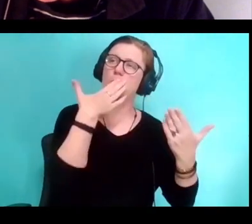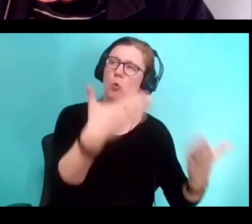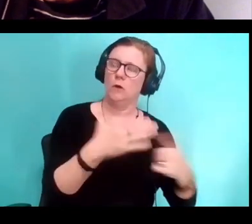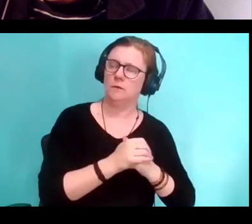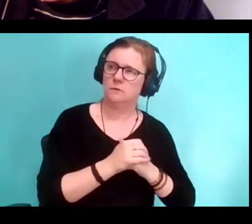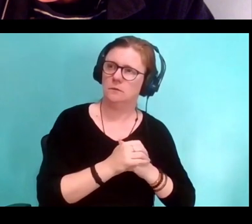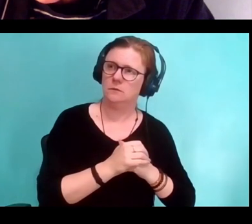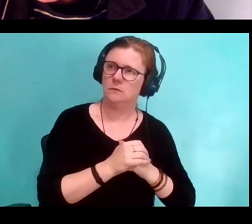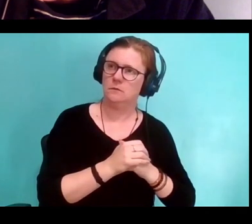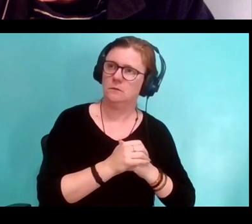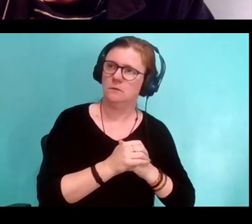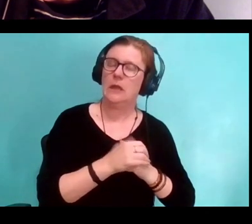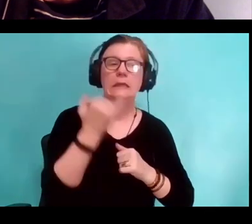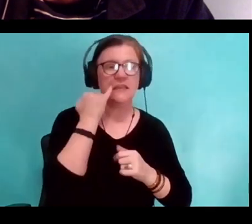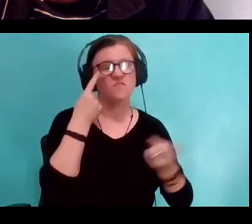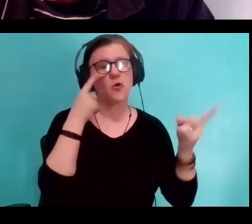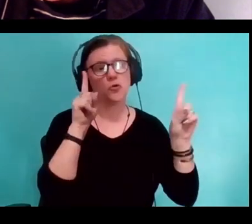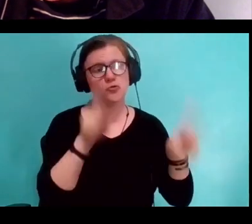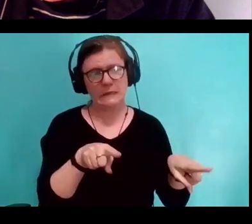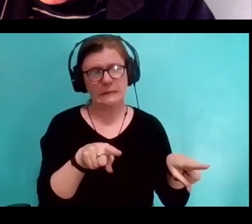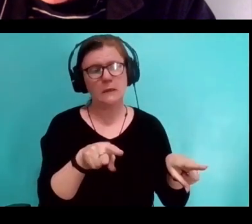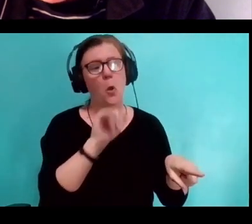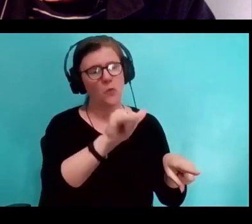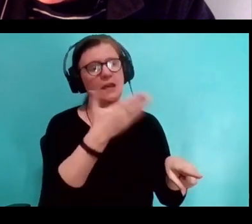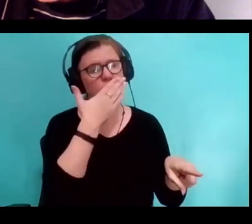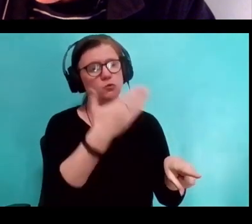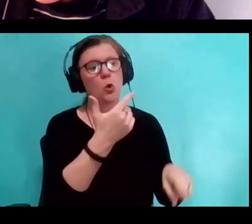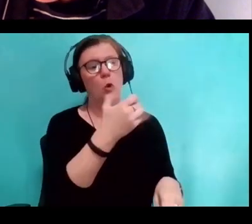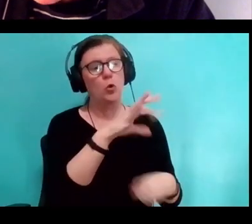Do you agree? And if so, is that the whole mystery of art?